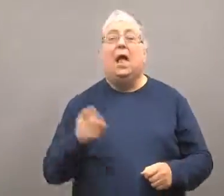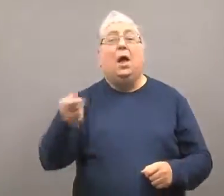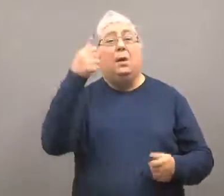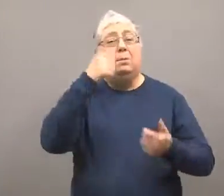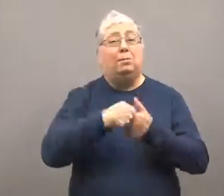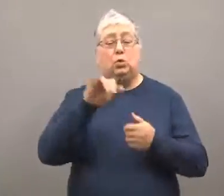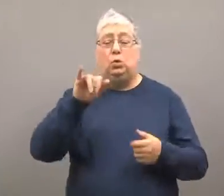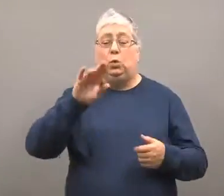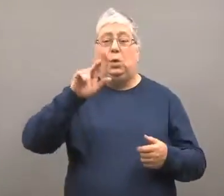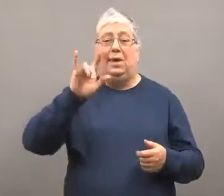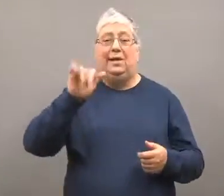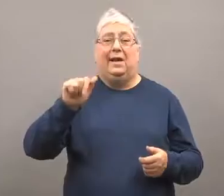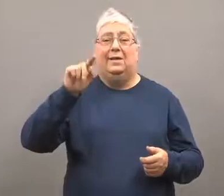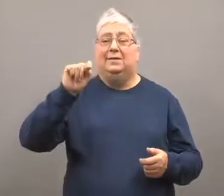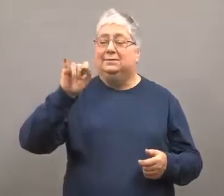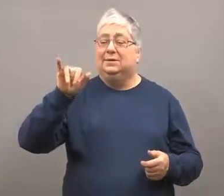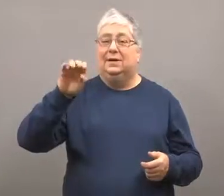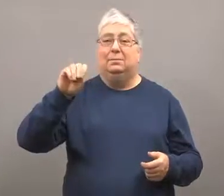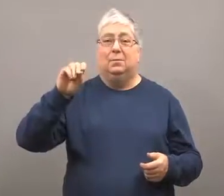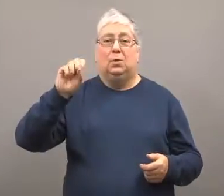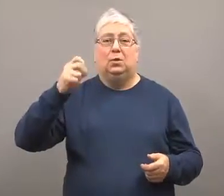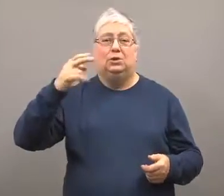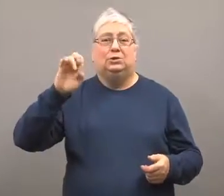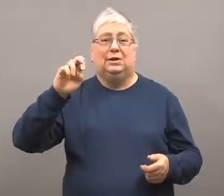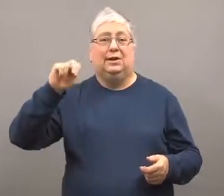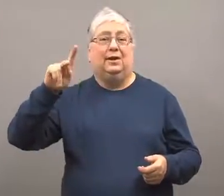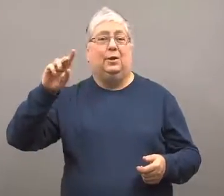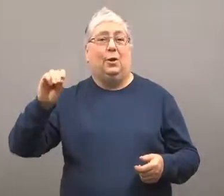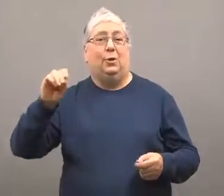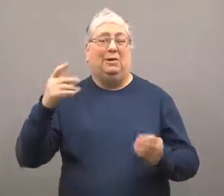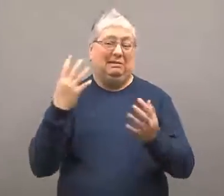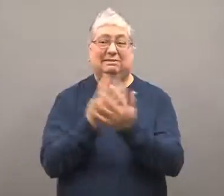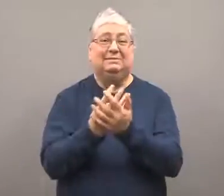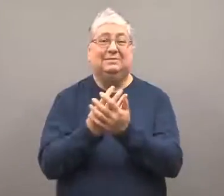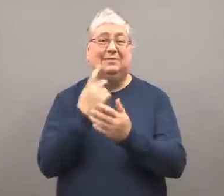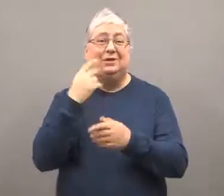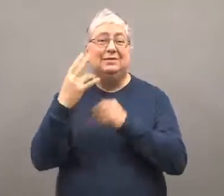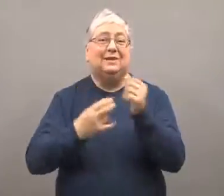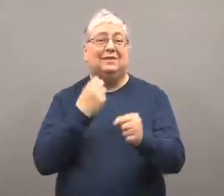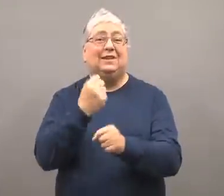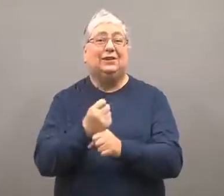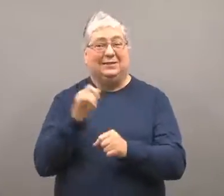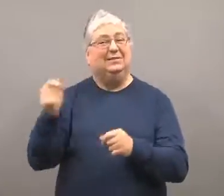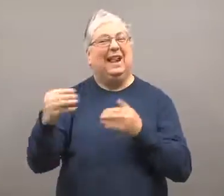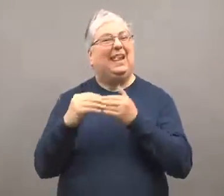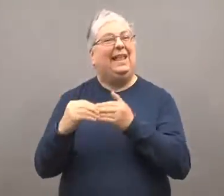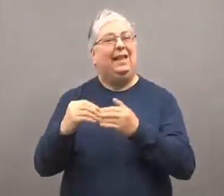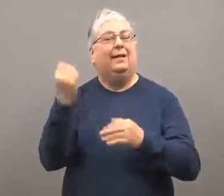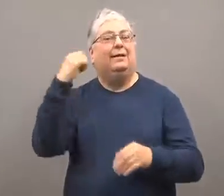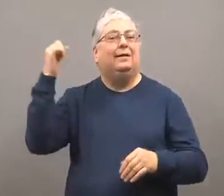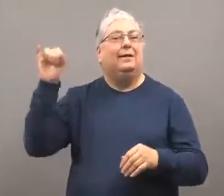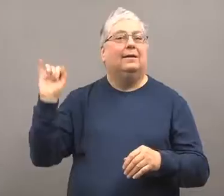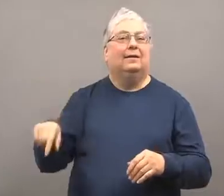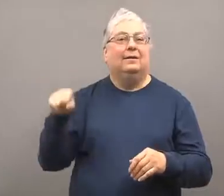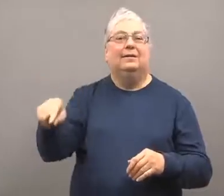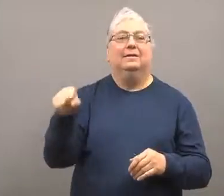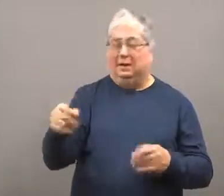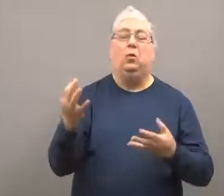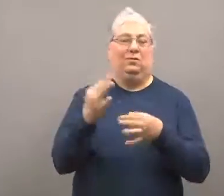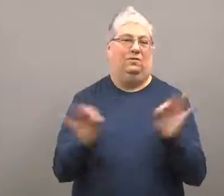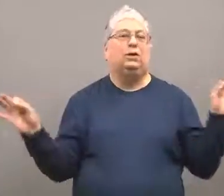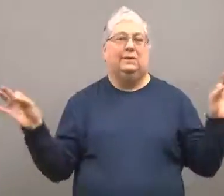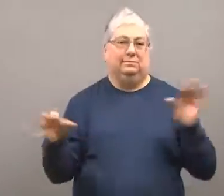Yulia Tymoshenko, who had been sentenced to seven years in prison,